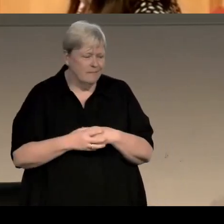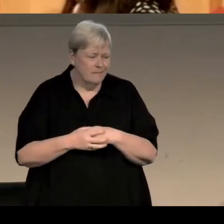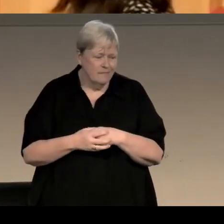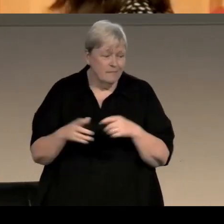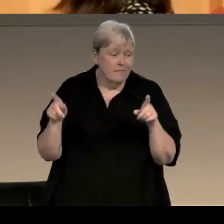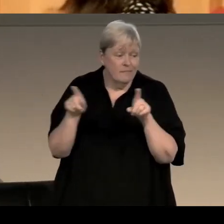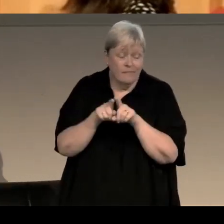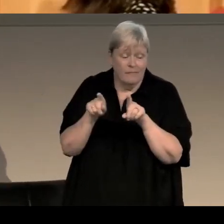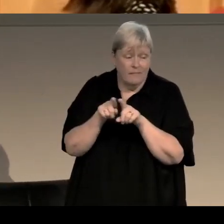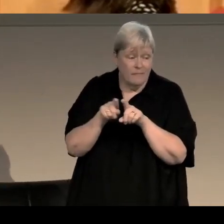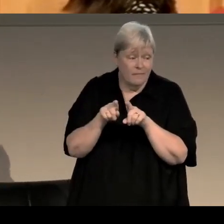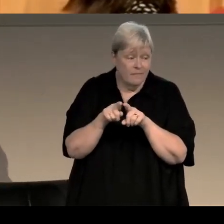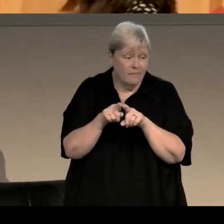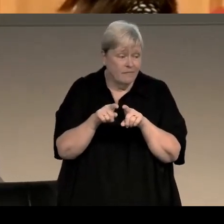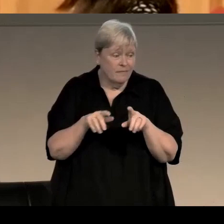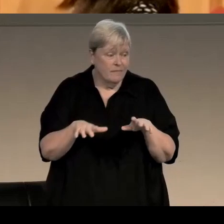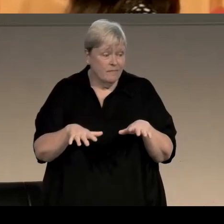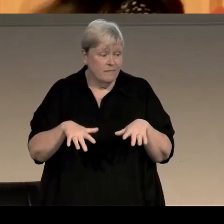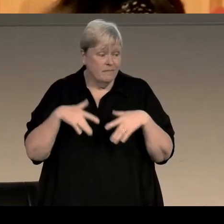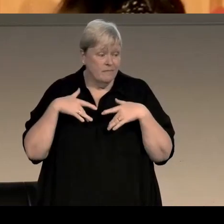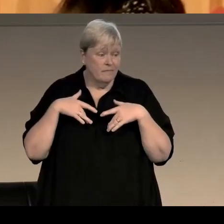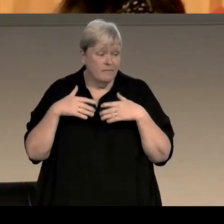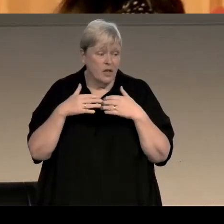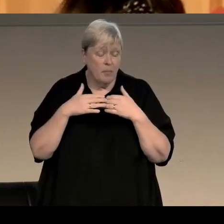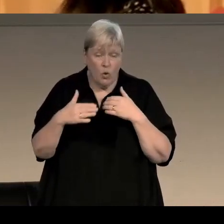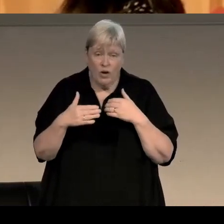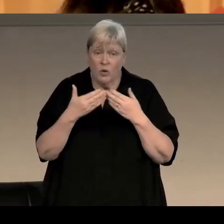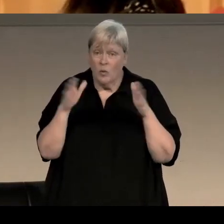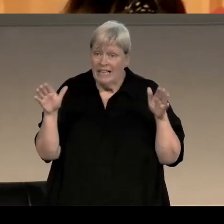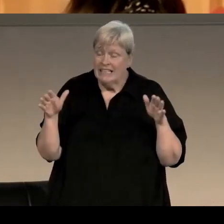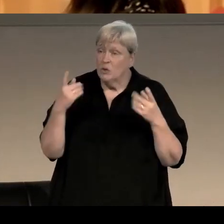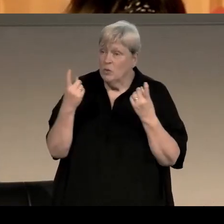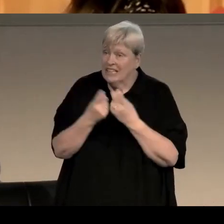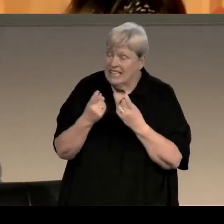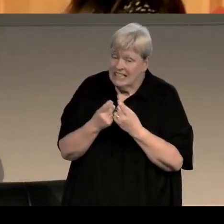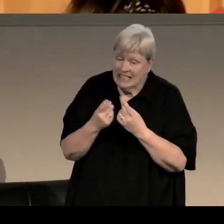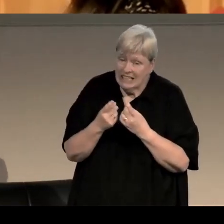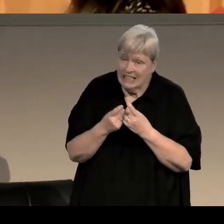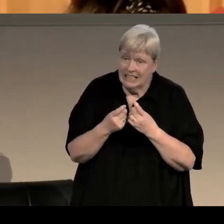led me to reading Stevenson more widely and one of the things that intrigued me right